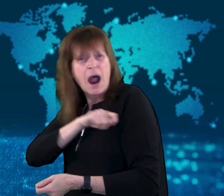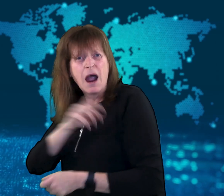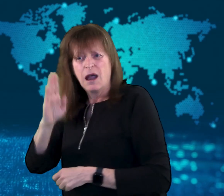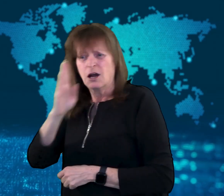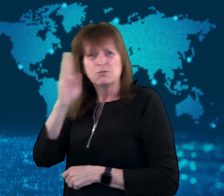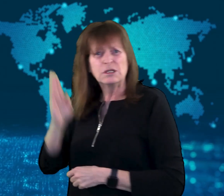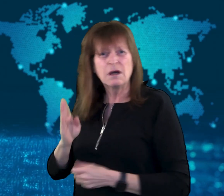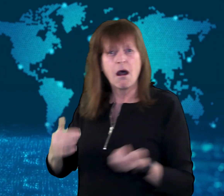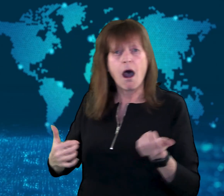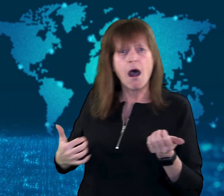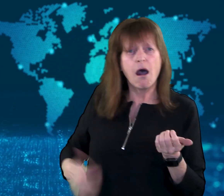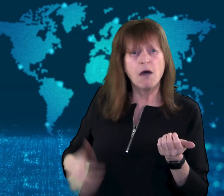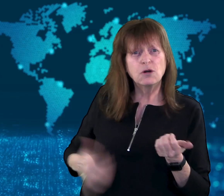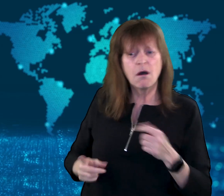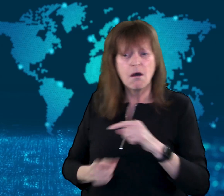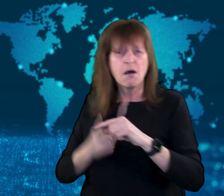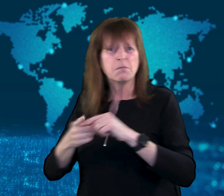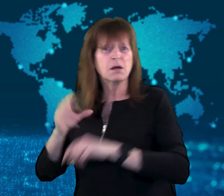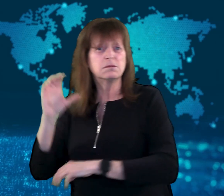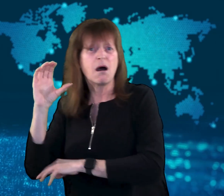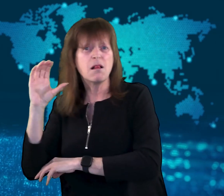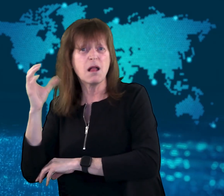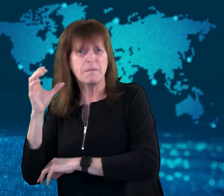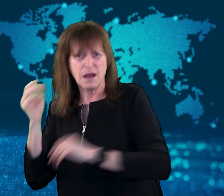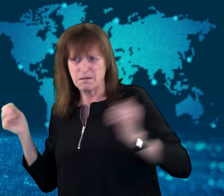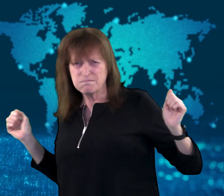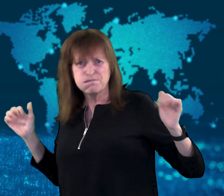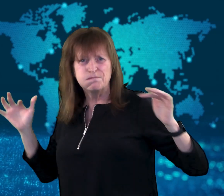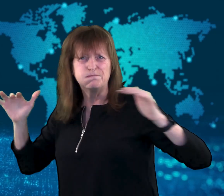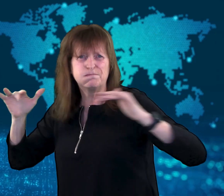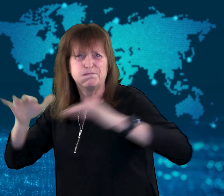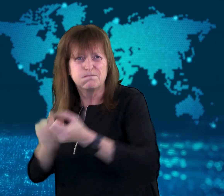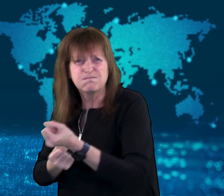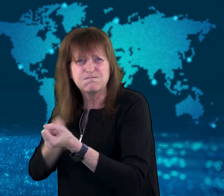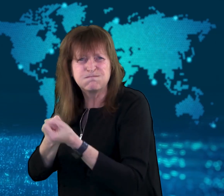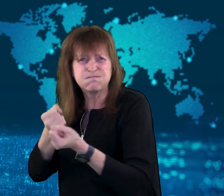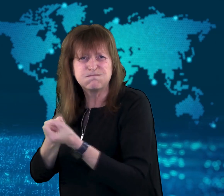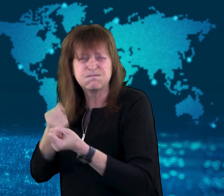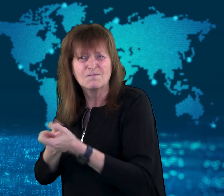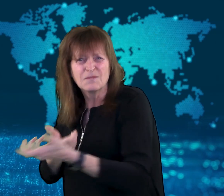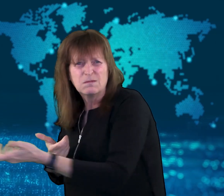Spain, Brazil, Argentina, and Colombia will be supporting